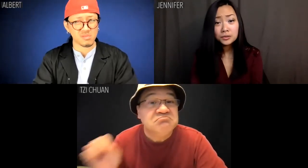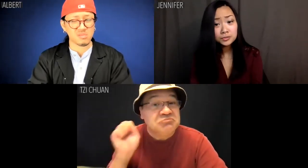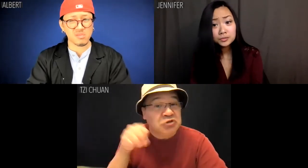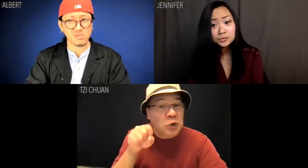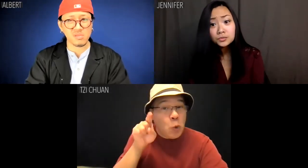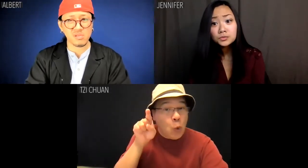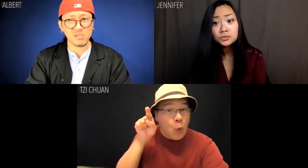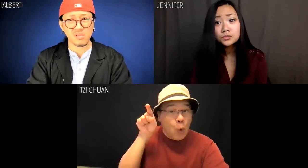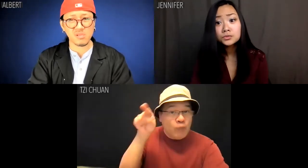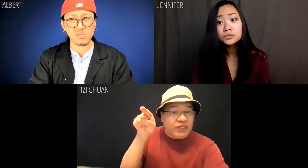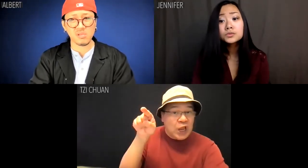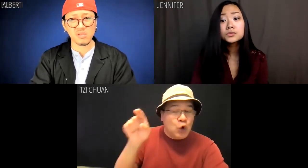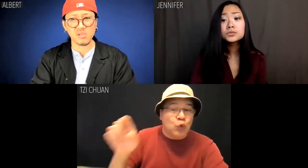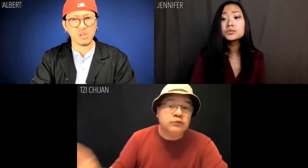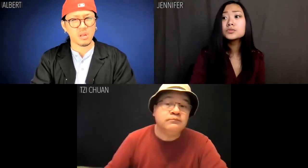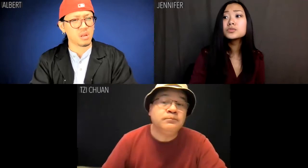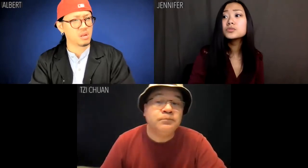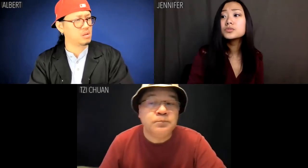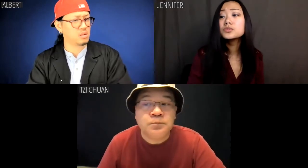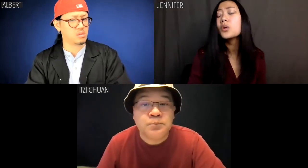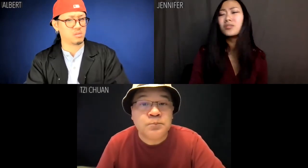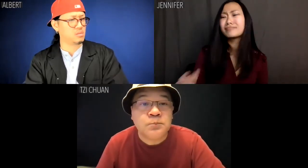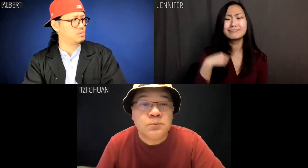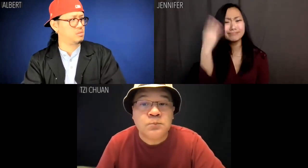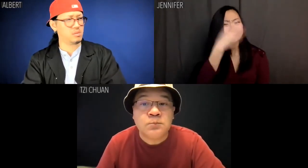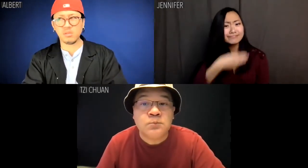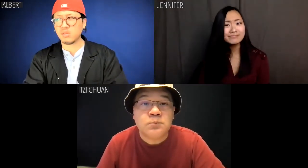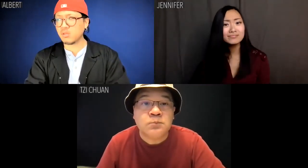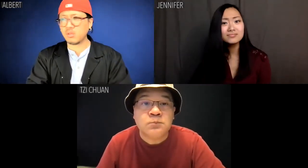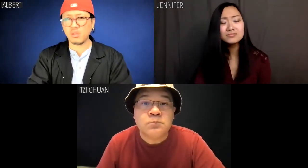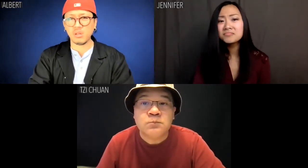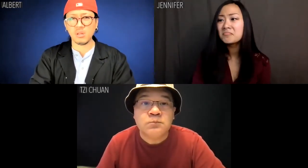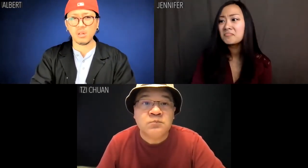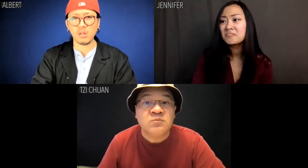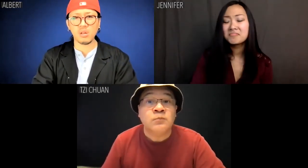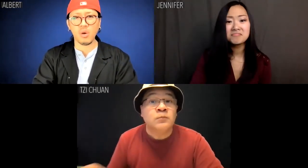Tzi Chuan: Yes, over there. Jennifer: Oh, how do I miss that?